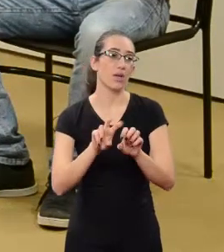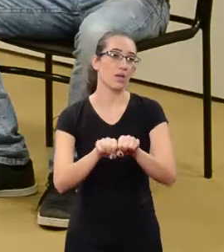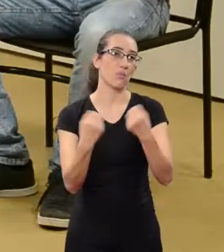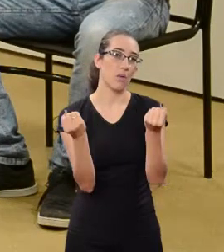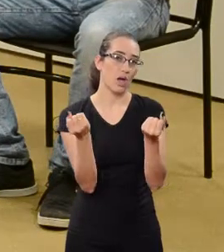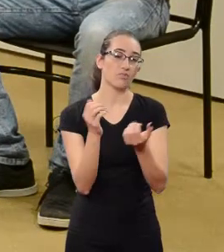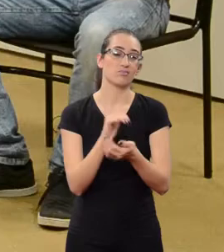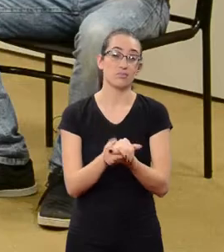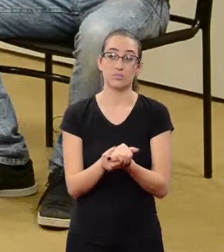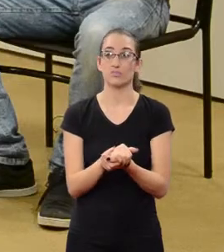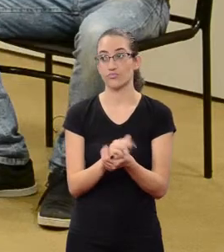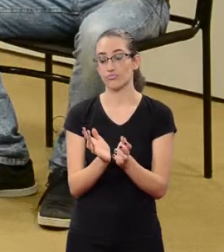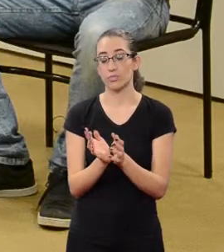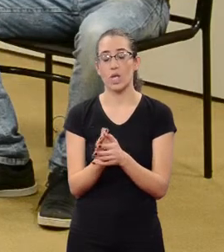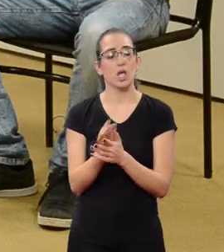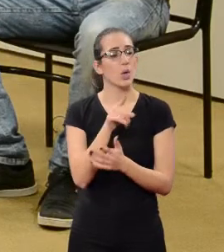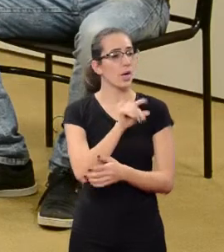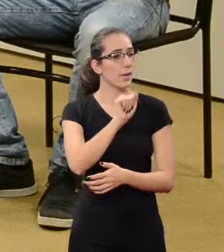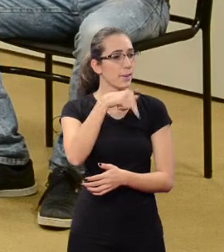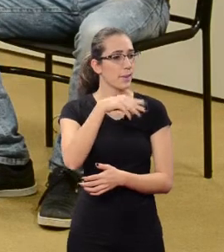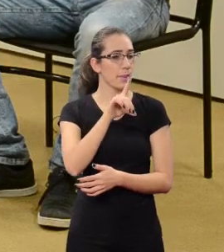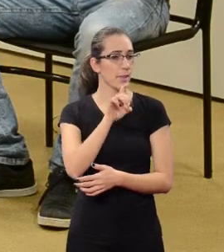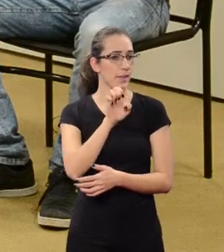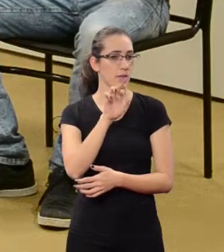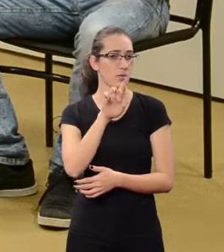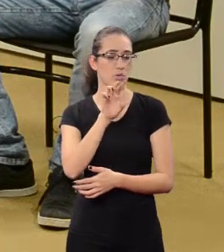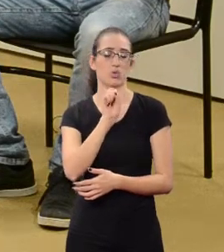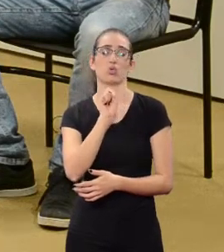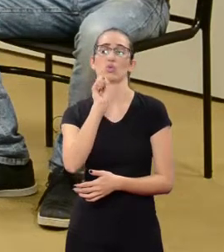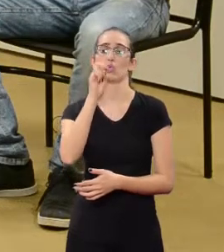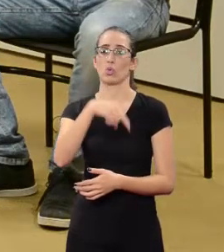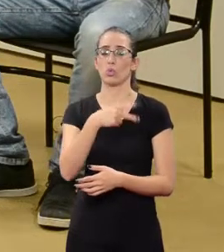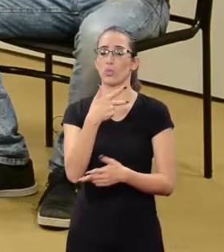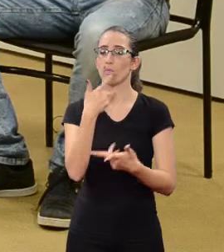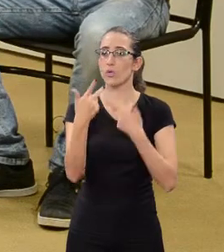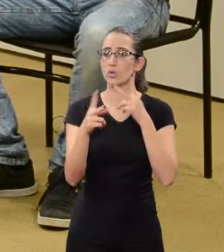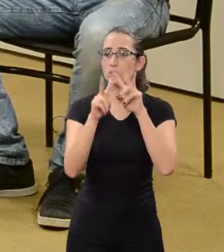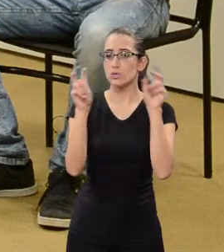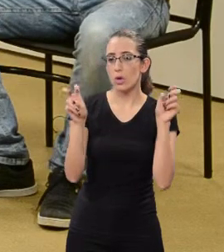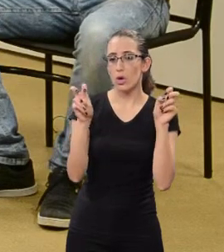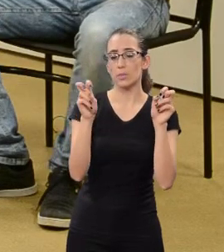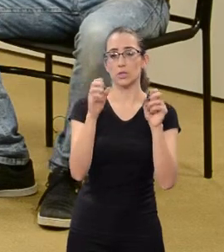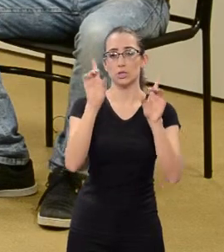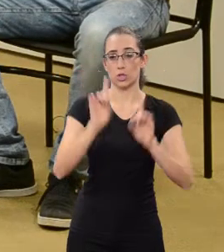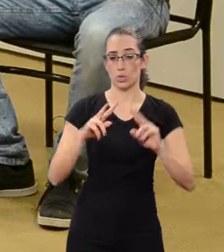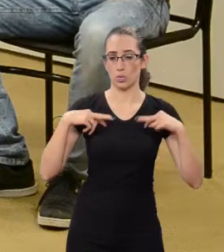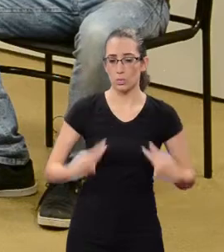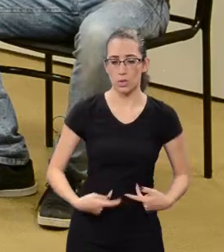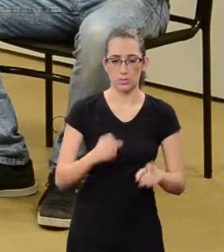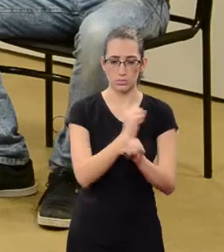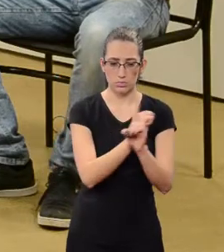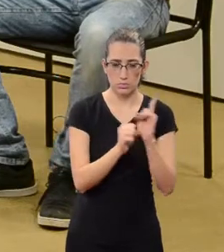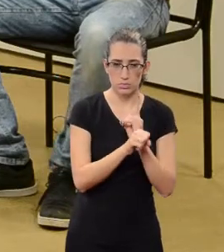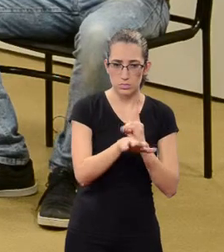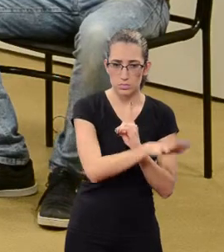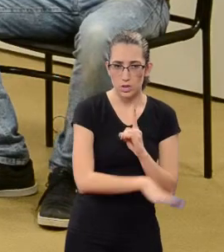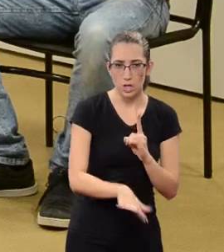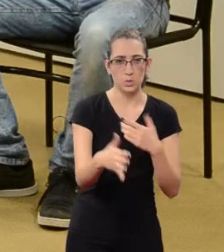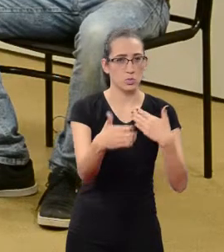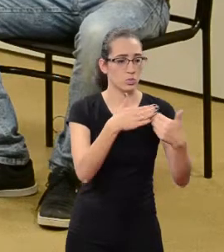Anderson, you mentioned before the Human Rights, It is thought of a society in which all the manifestations